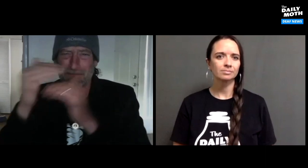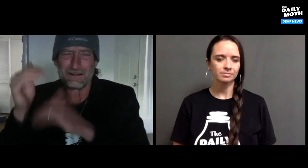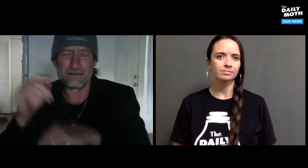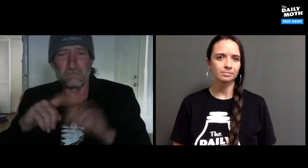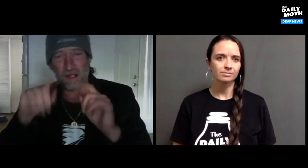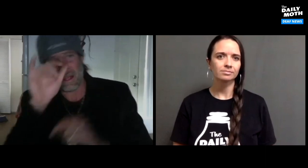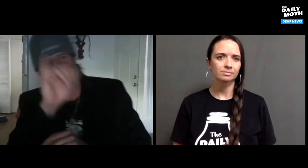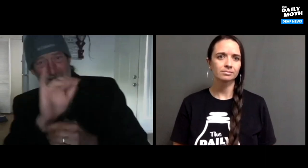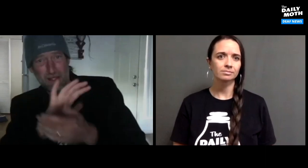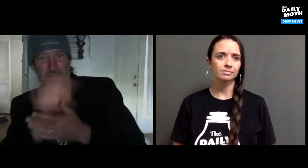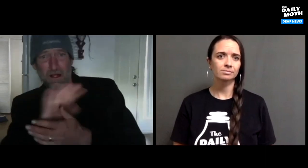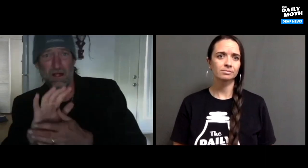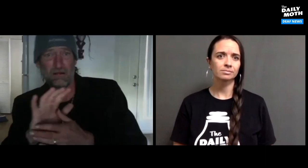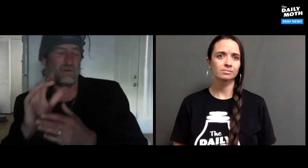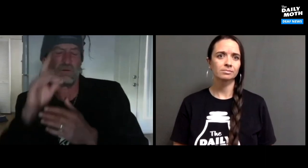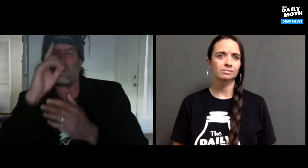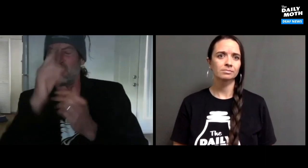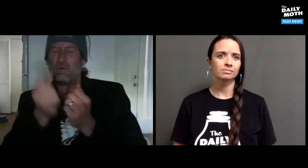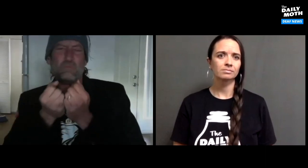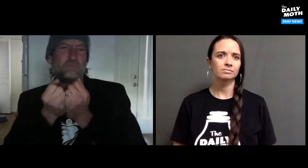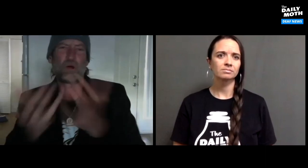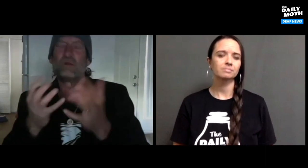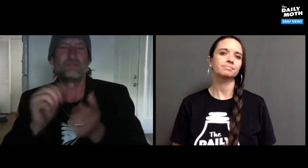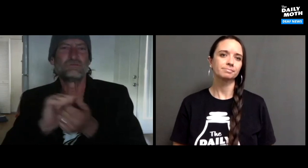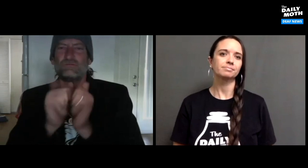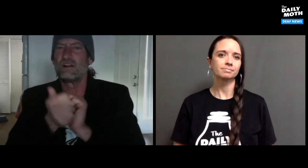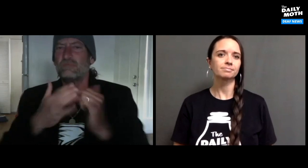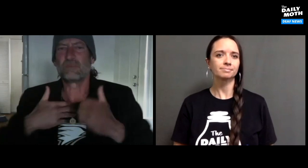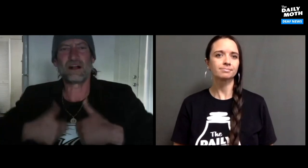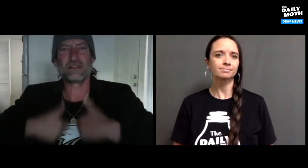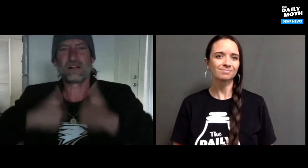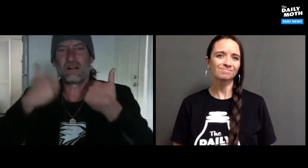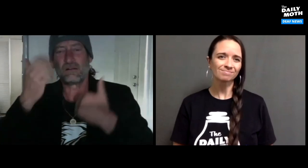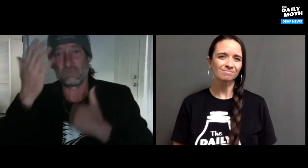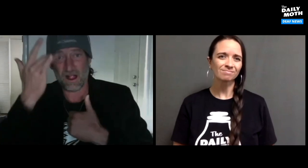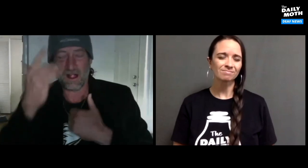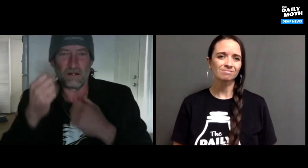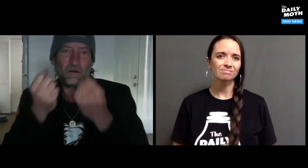were limited, but that Star Wars movie blew my mind. It changed my life. Why?